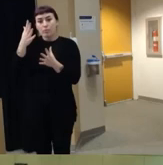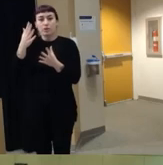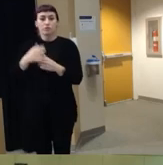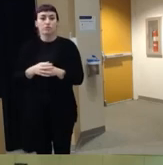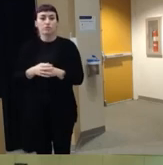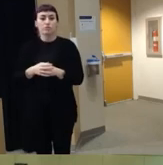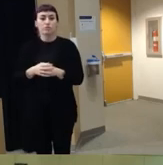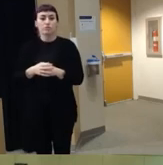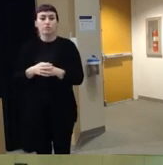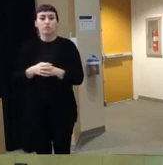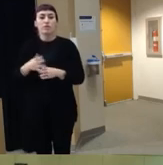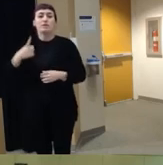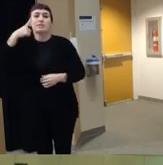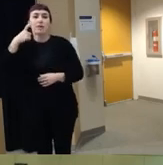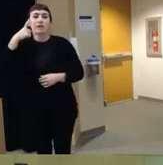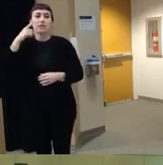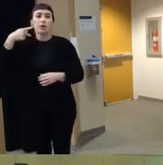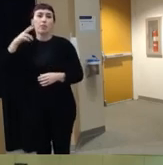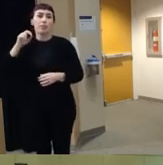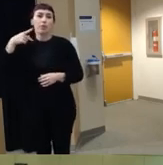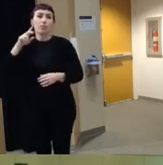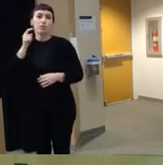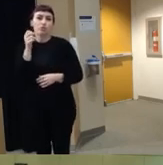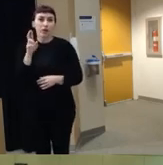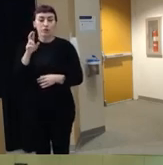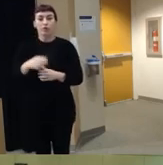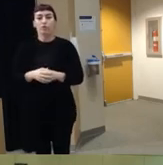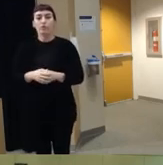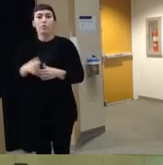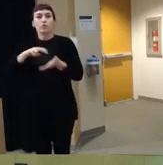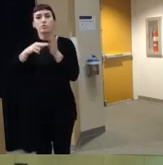call them suspected perpetrators or suspects um in this case we don't really refer to them